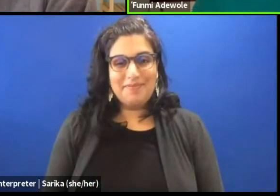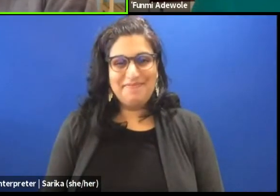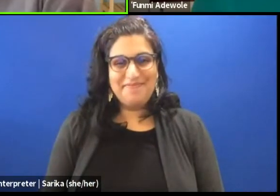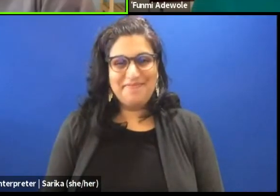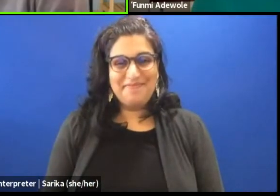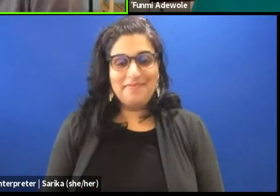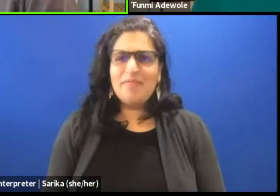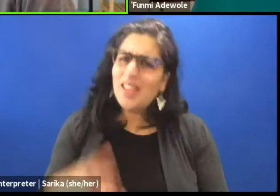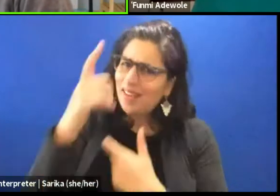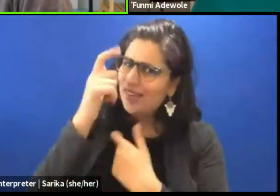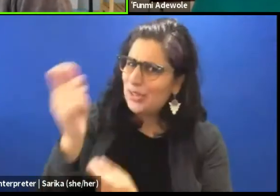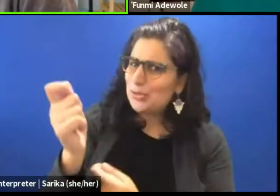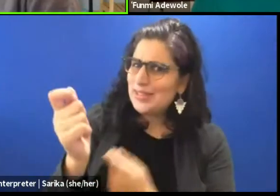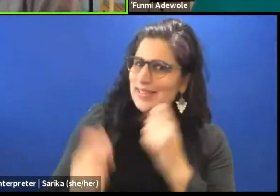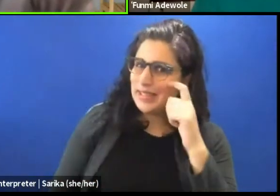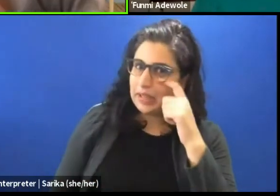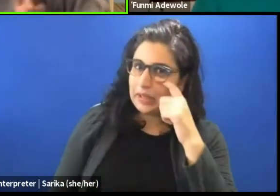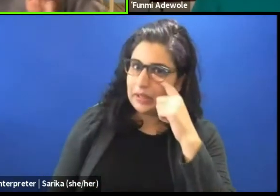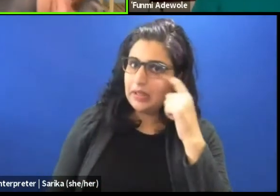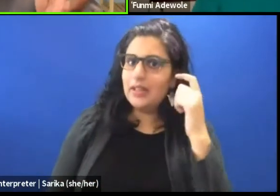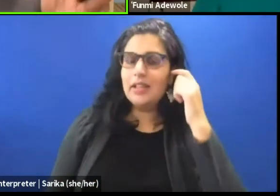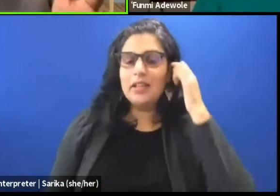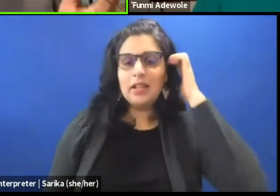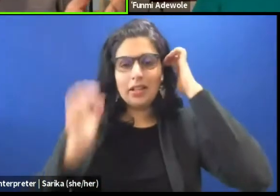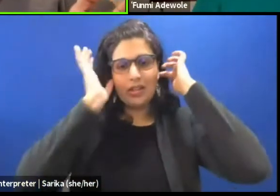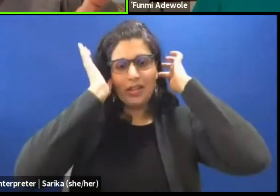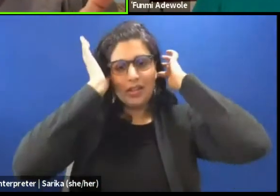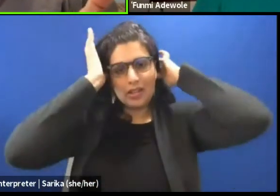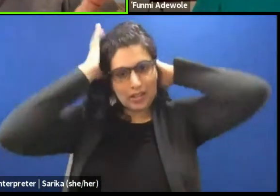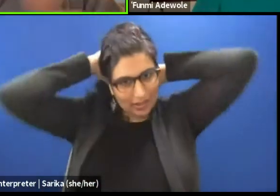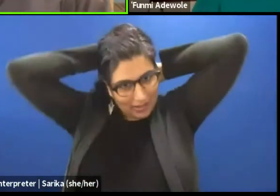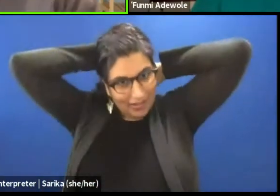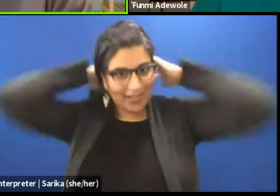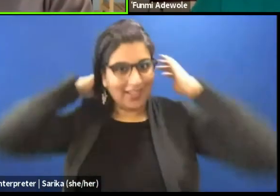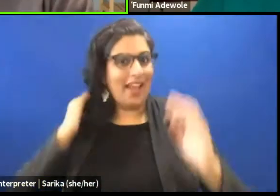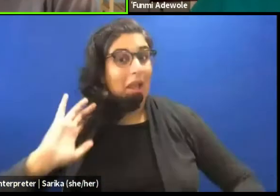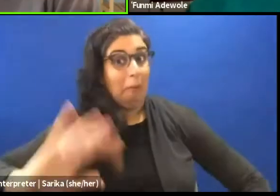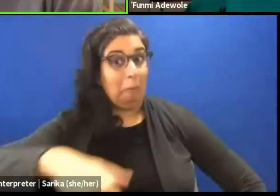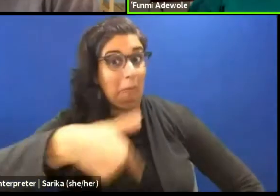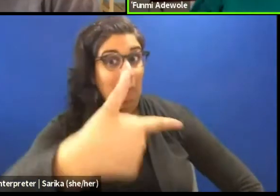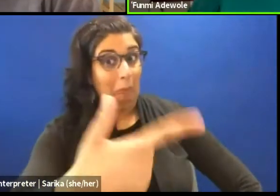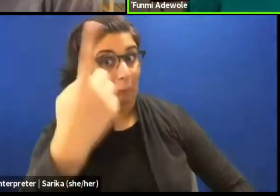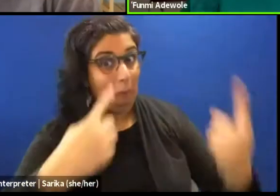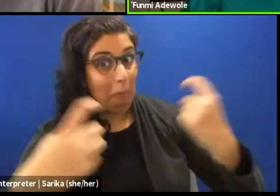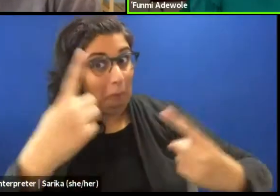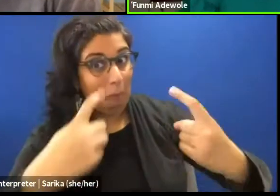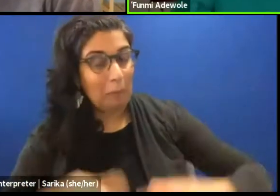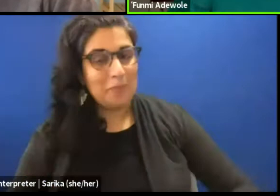Interesting. It is your time to ask me a question. Go ahead.